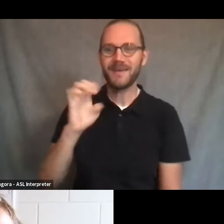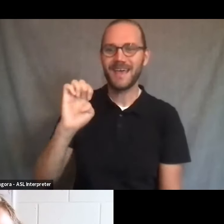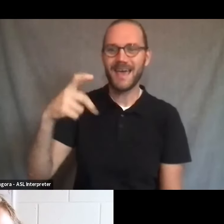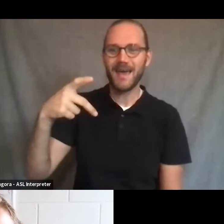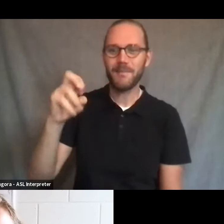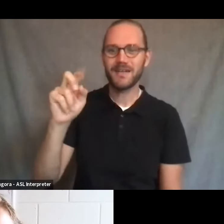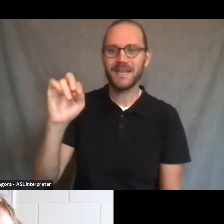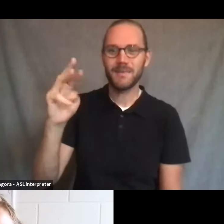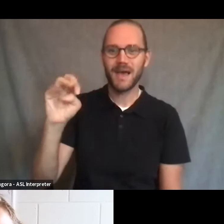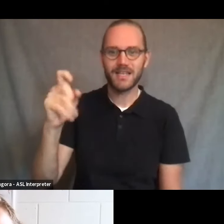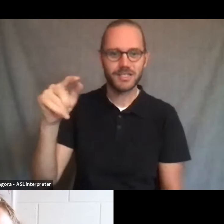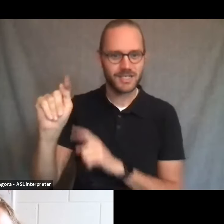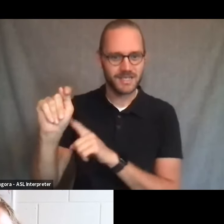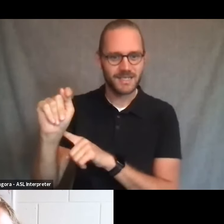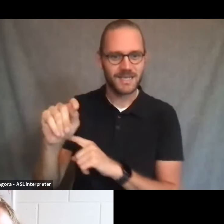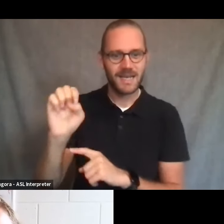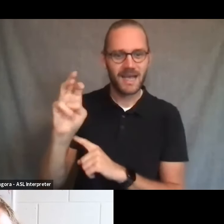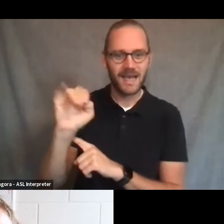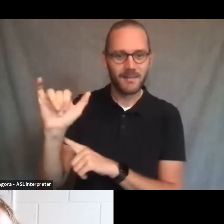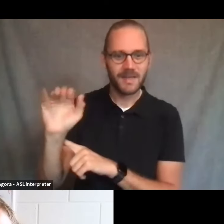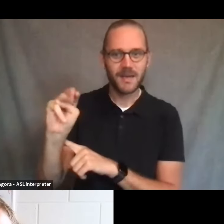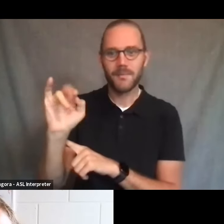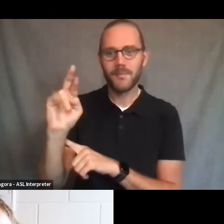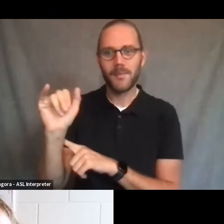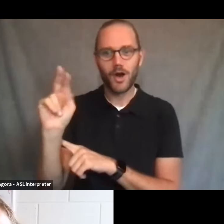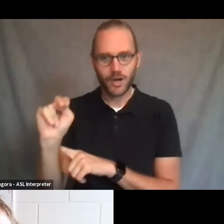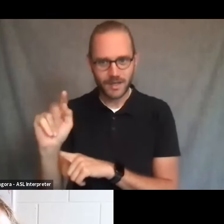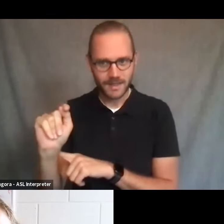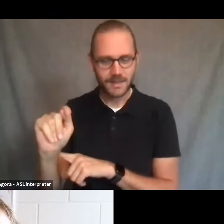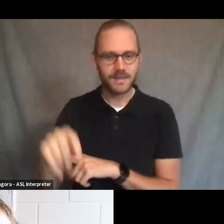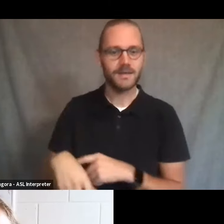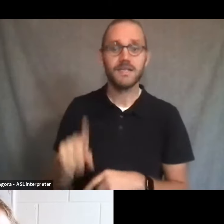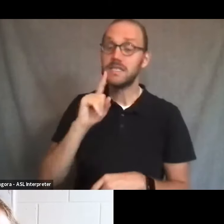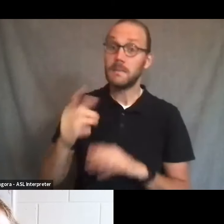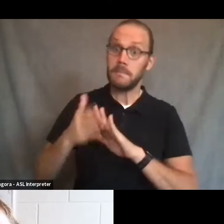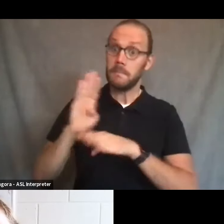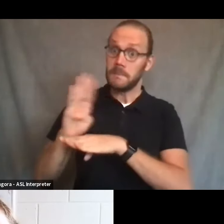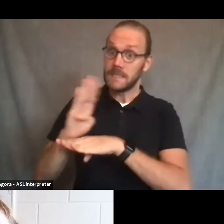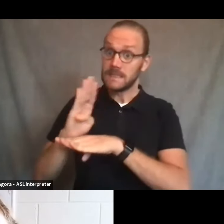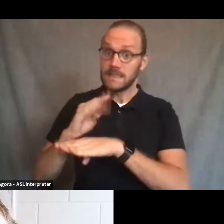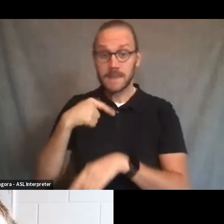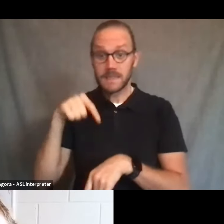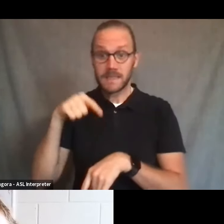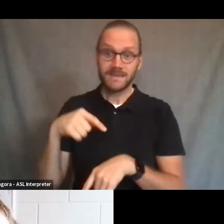Dr. Emily Martin, who has been quite busy these days. Thank you, Emily.